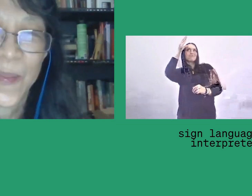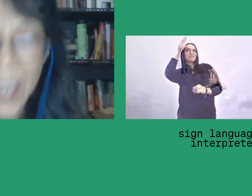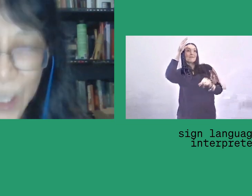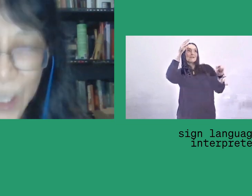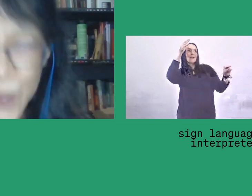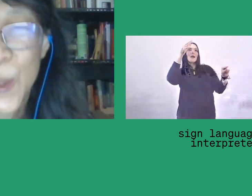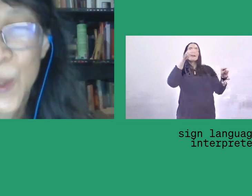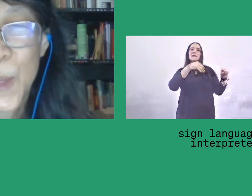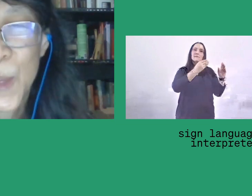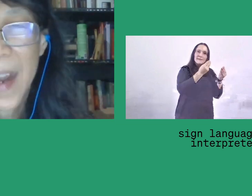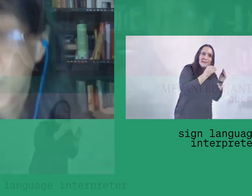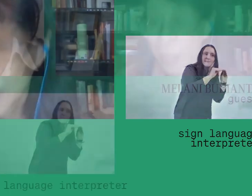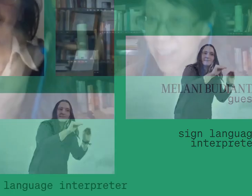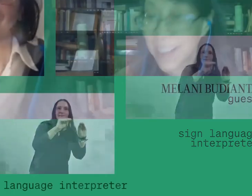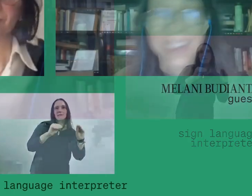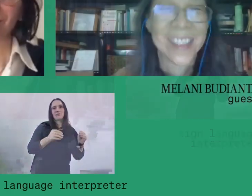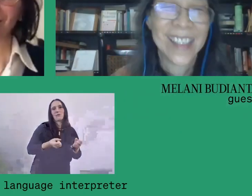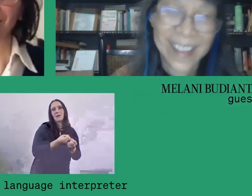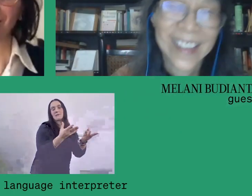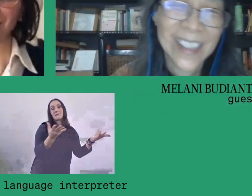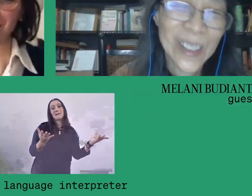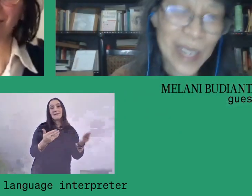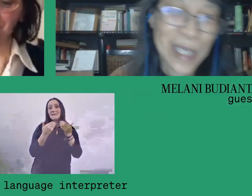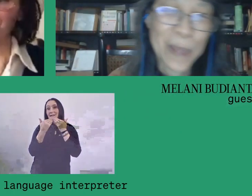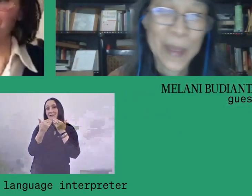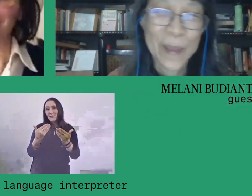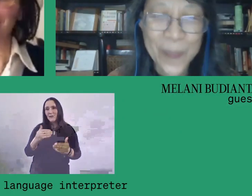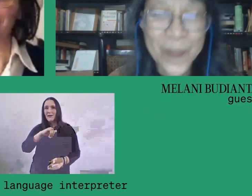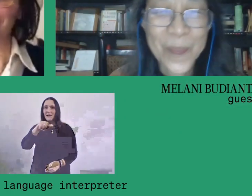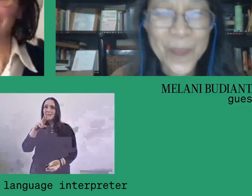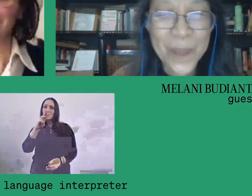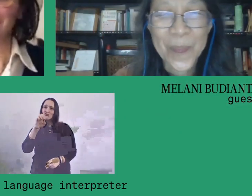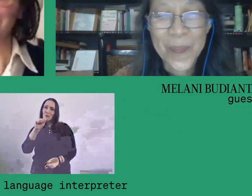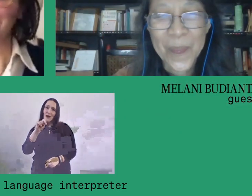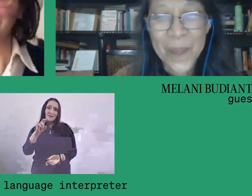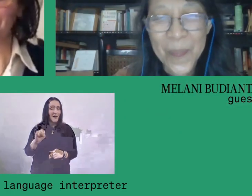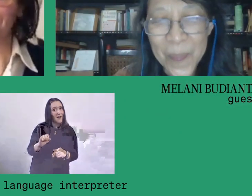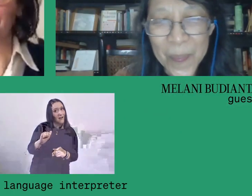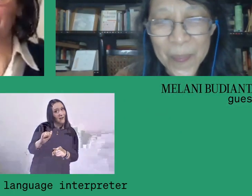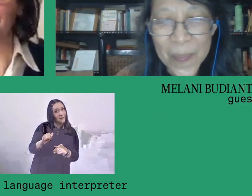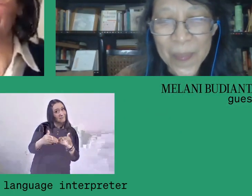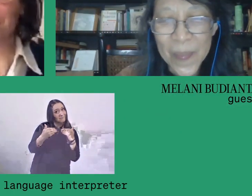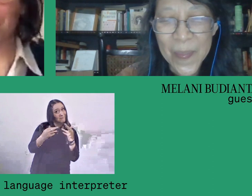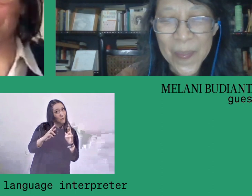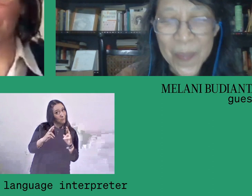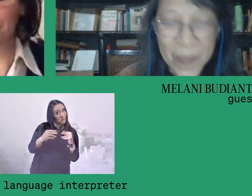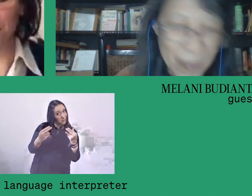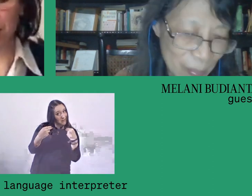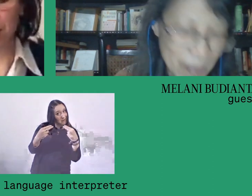Thank you, Jumana. I hope this answers you a little bit. Yes, absolutely. It's amazing.